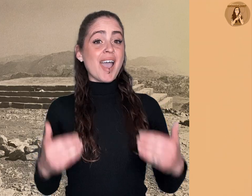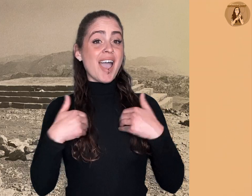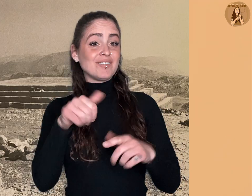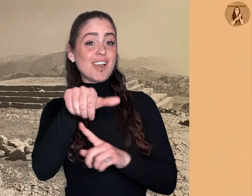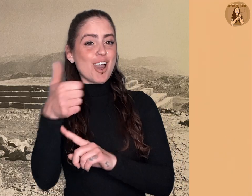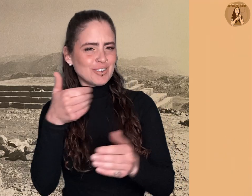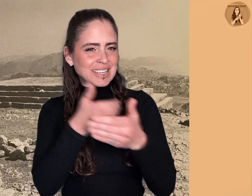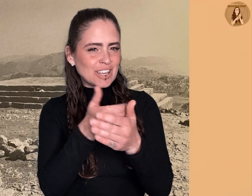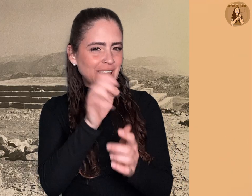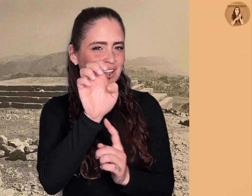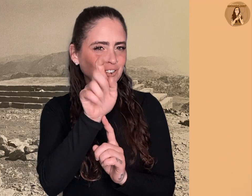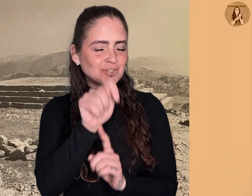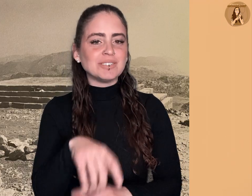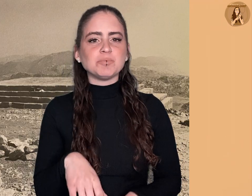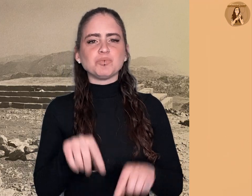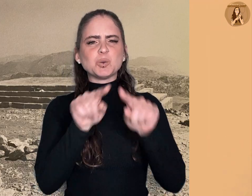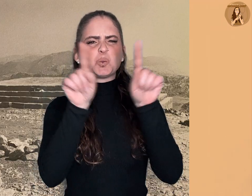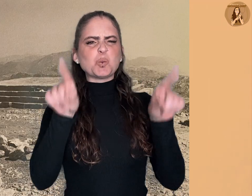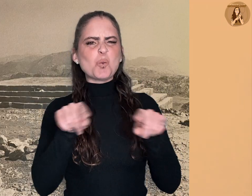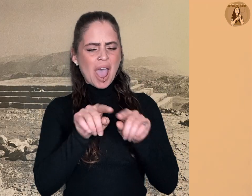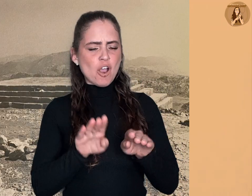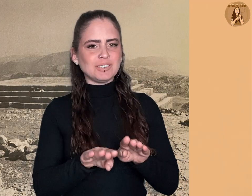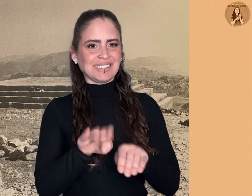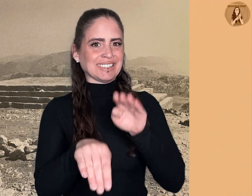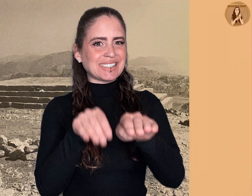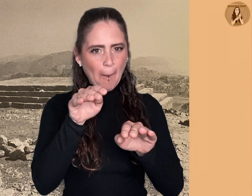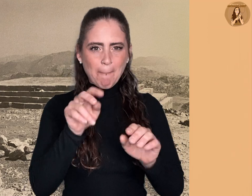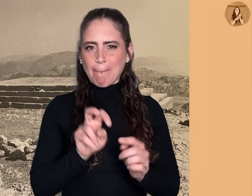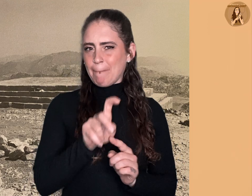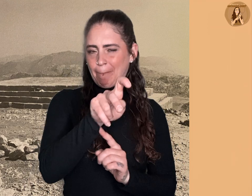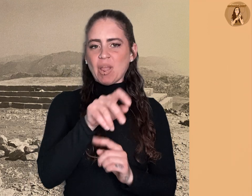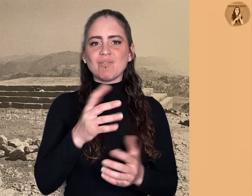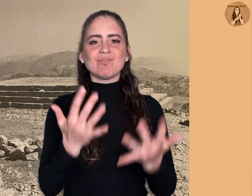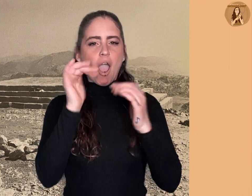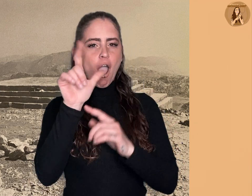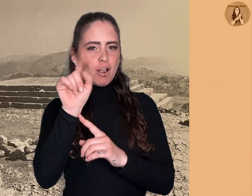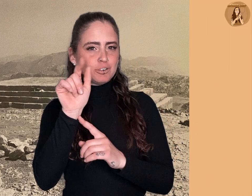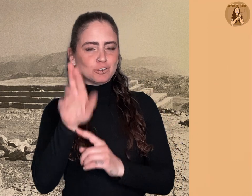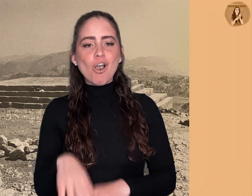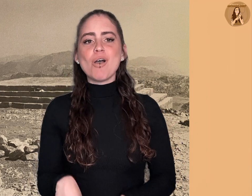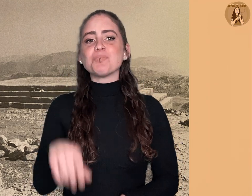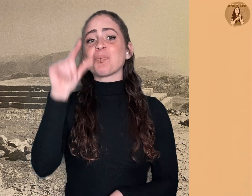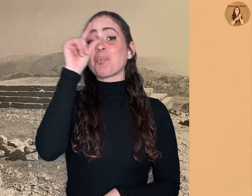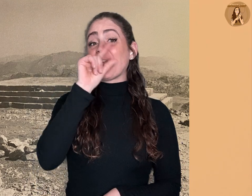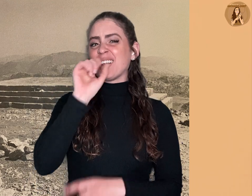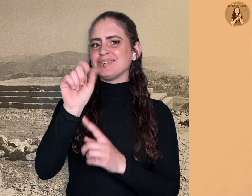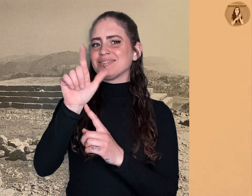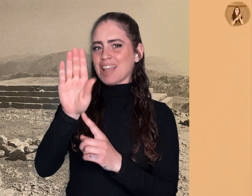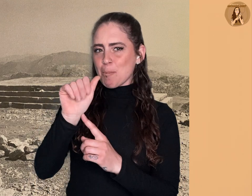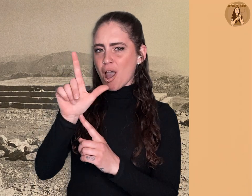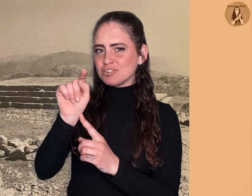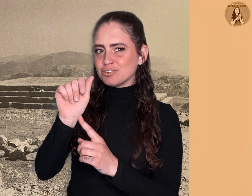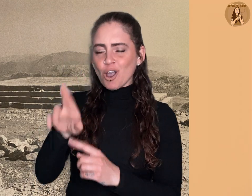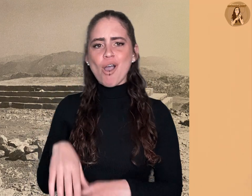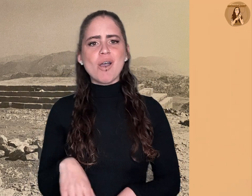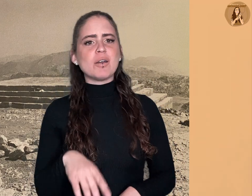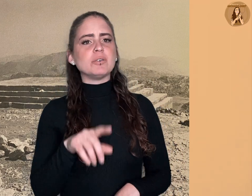Clearly visible near the East Terrace, a square-stepped fire altar and a Greek slab altar,